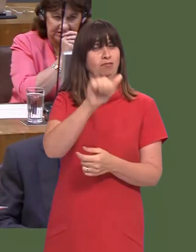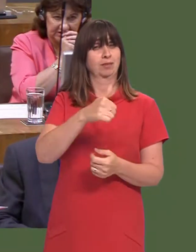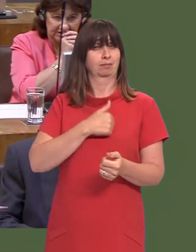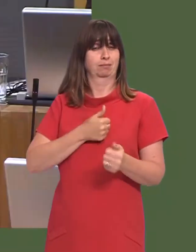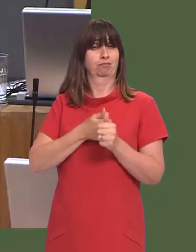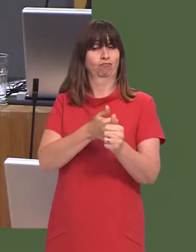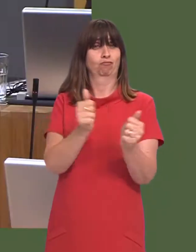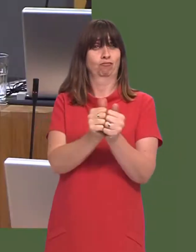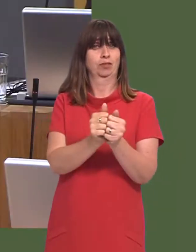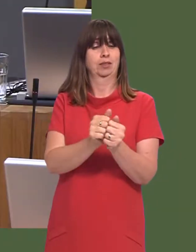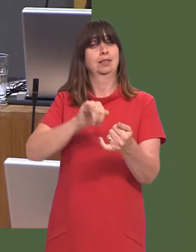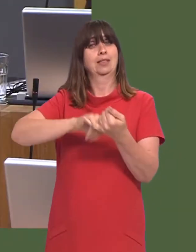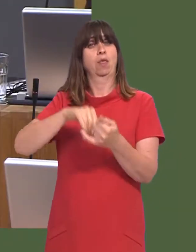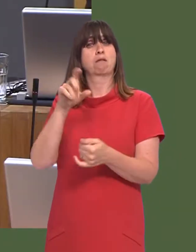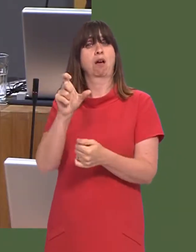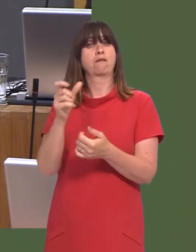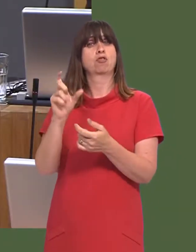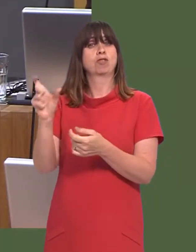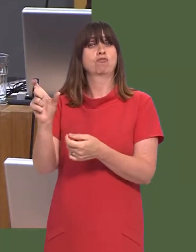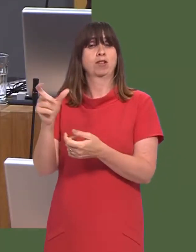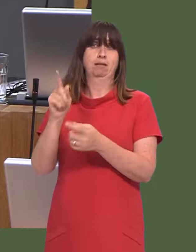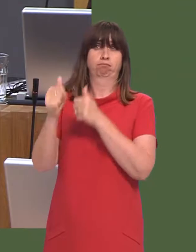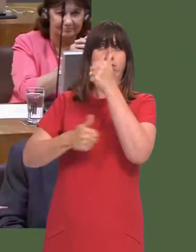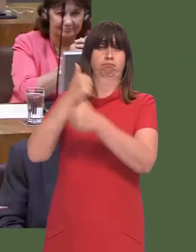May I join the Member in congratulating South Caernarfon Creameries?